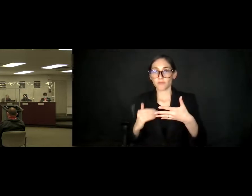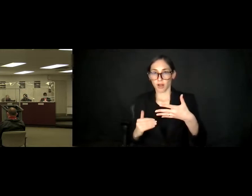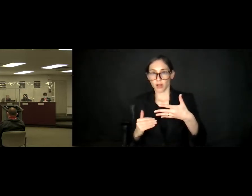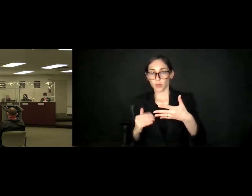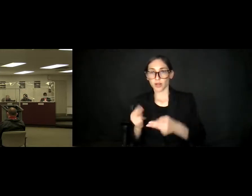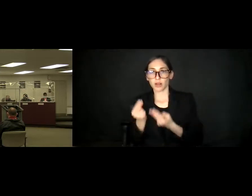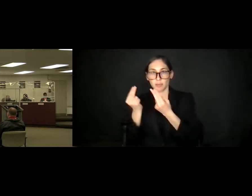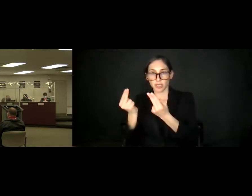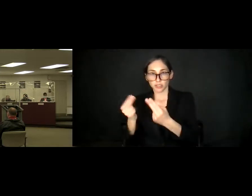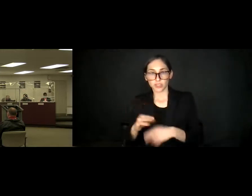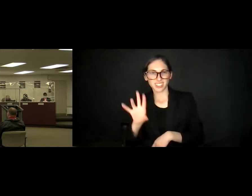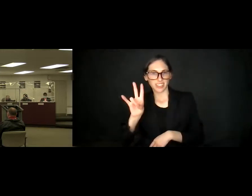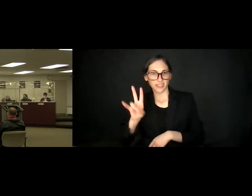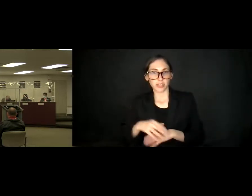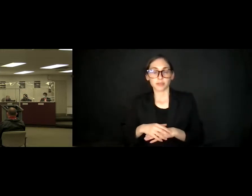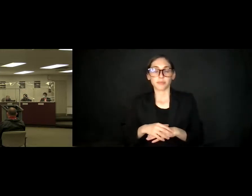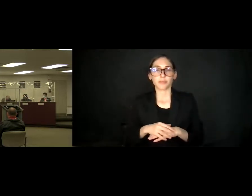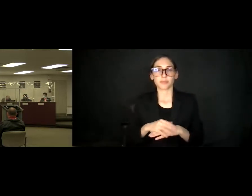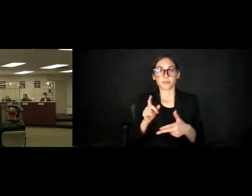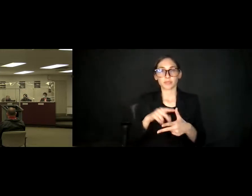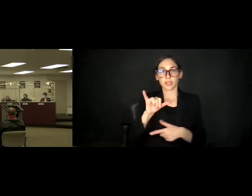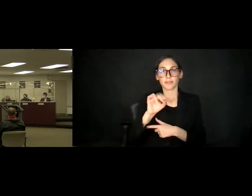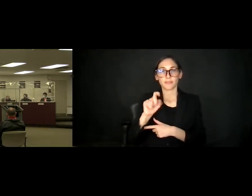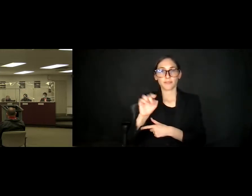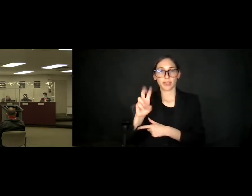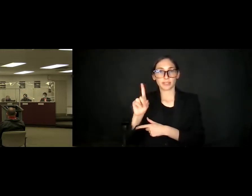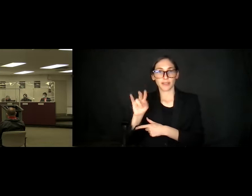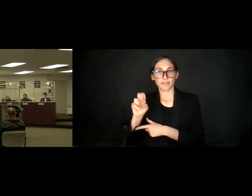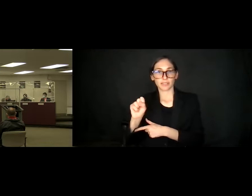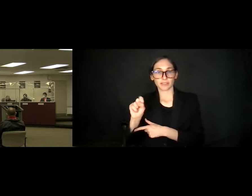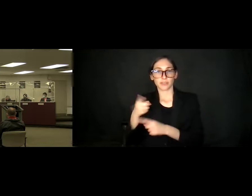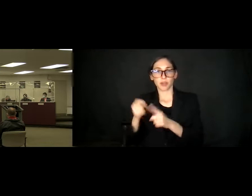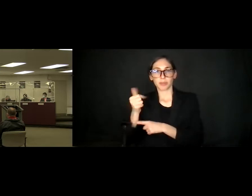Um, Yvette Davis, Glendale Community College District.